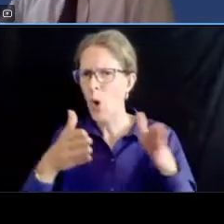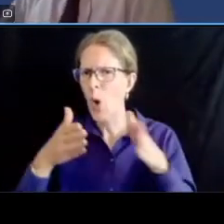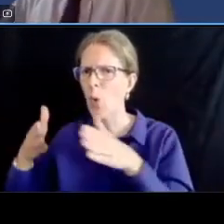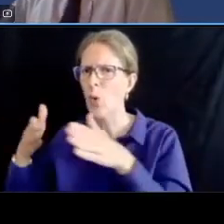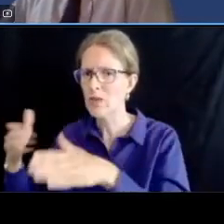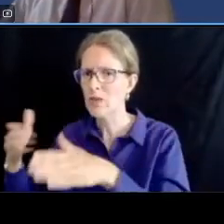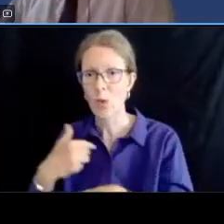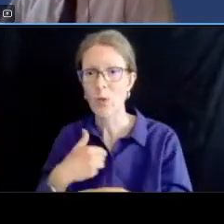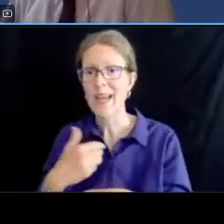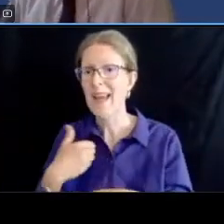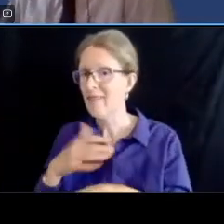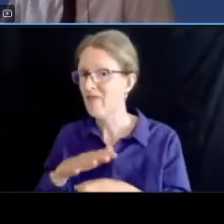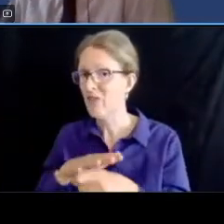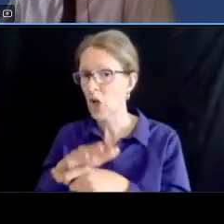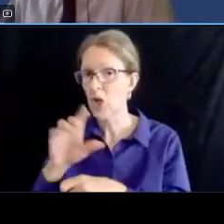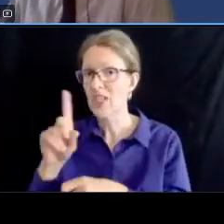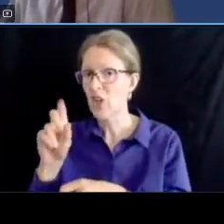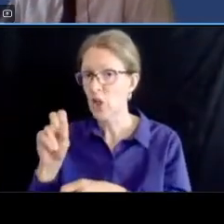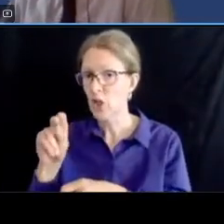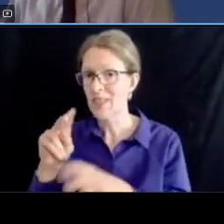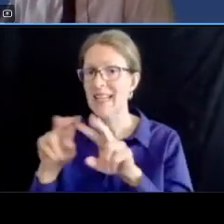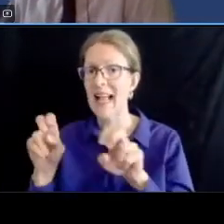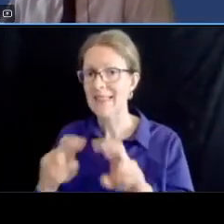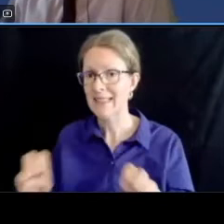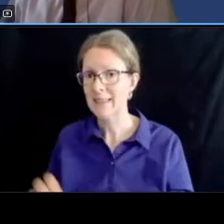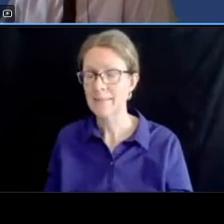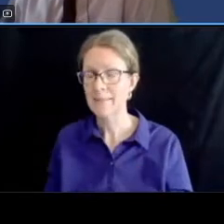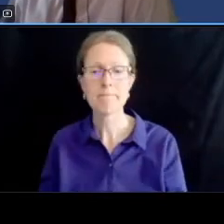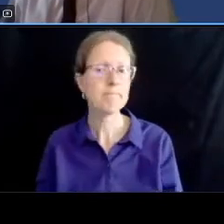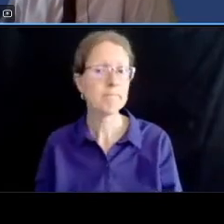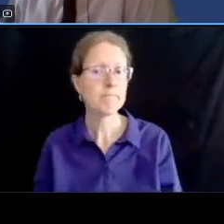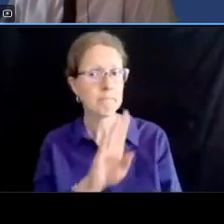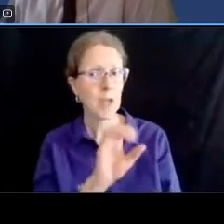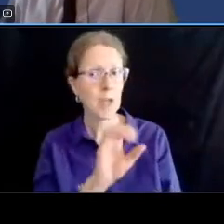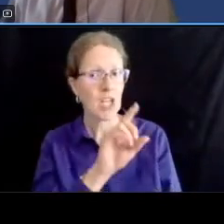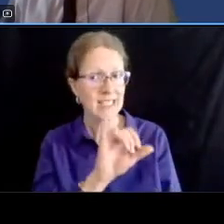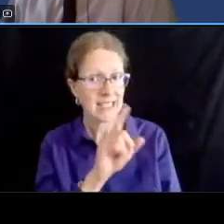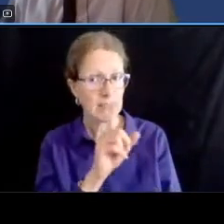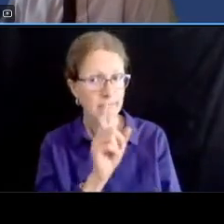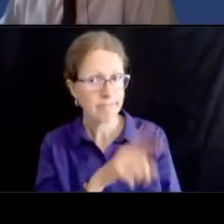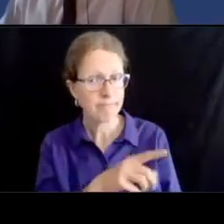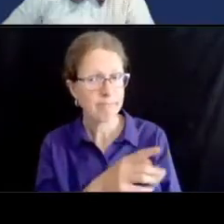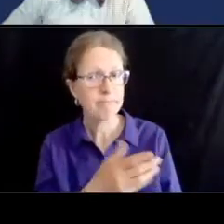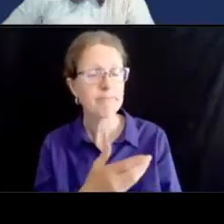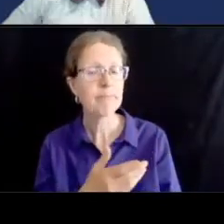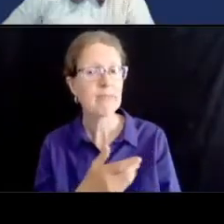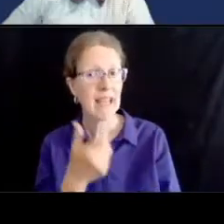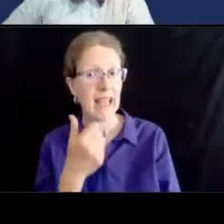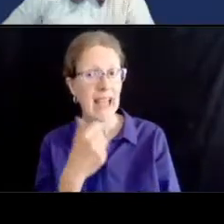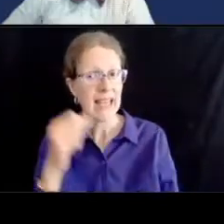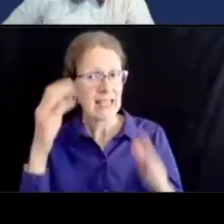next one's from bossie um are there any expected pudo needs and how is the bikeway